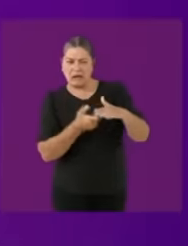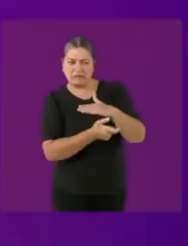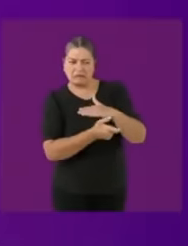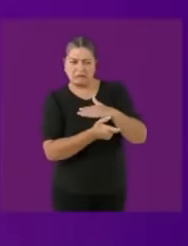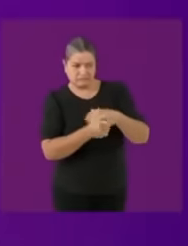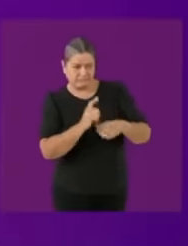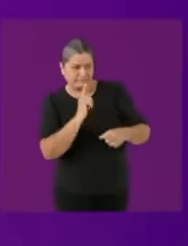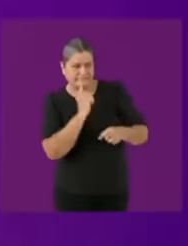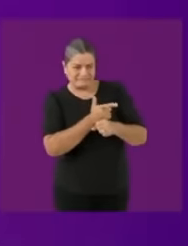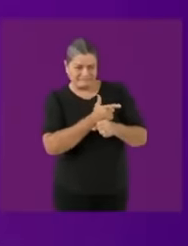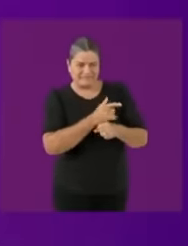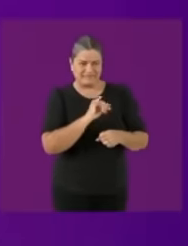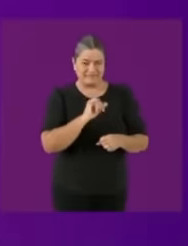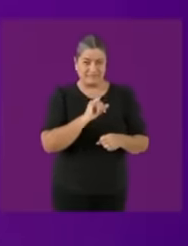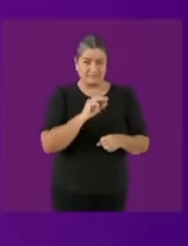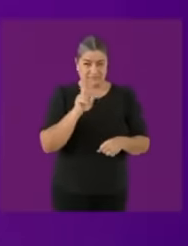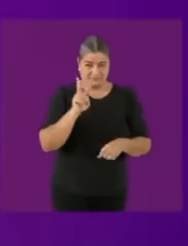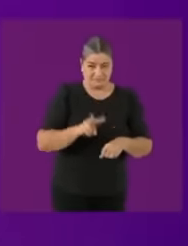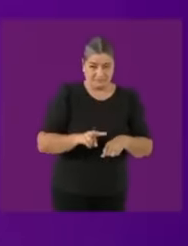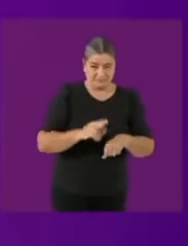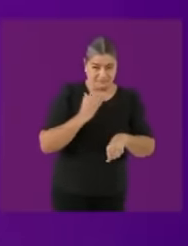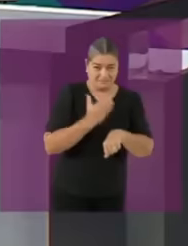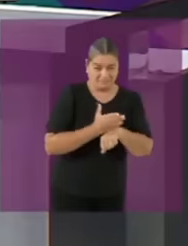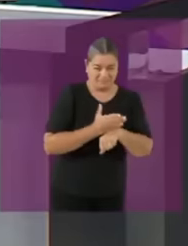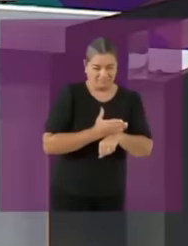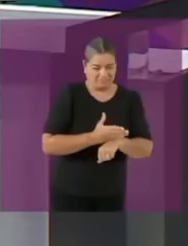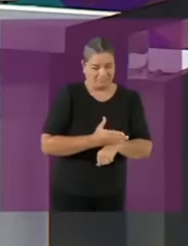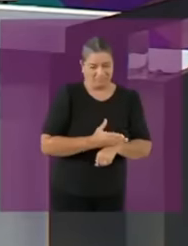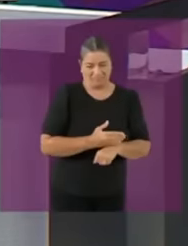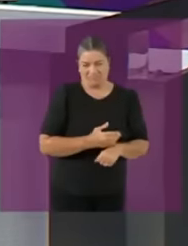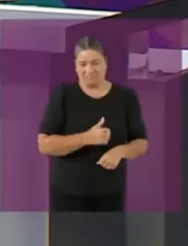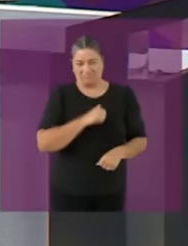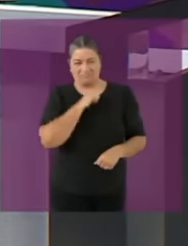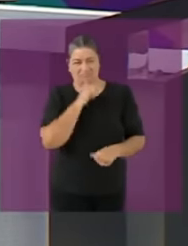, but really that corruption networks have been dismantled or that the money has